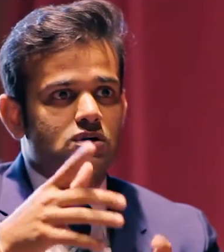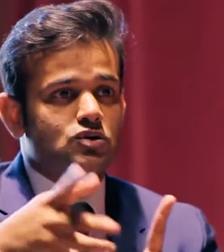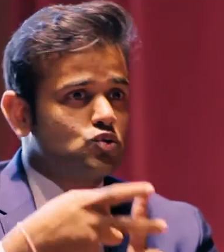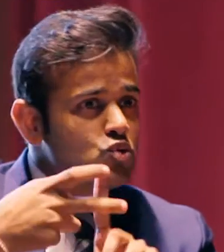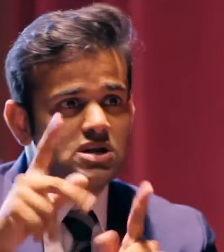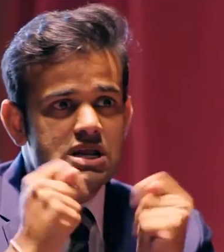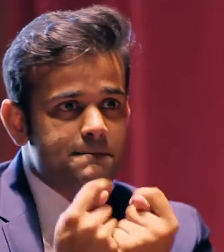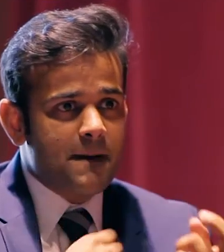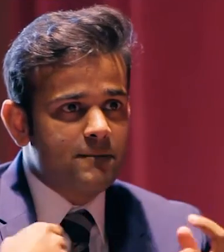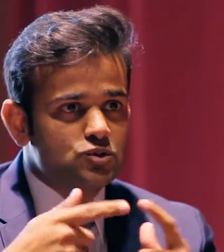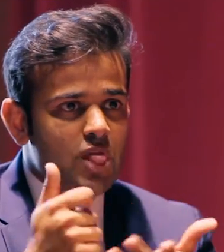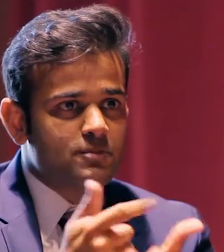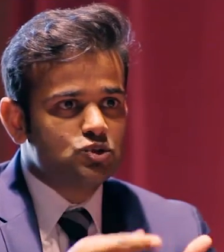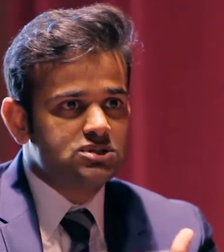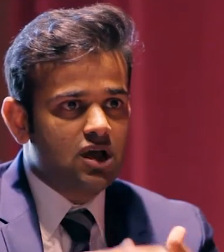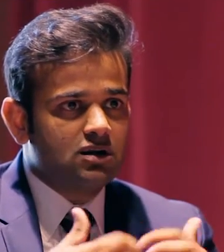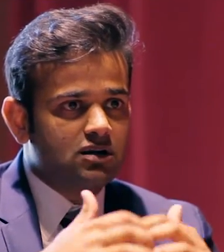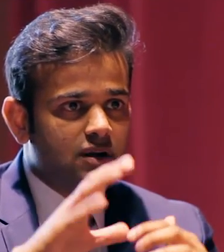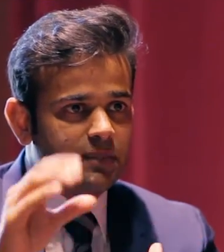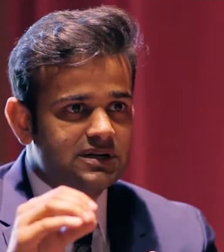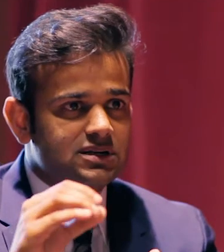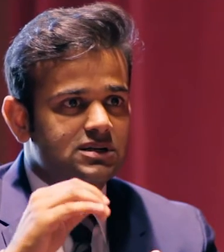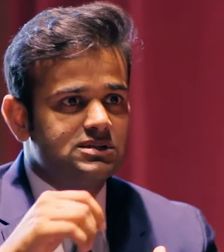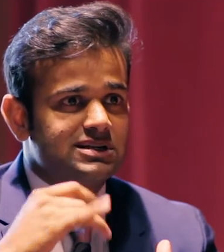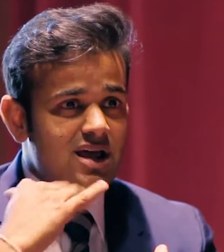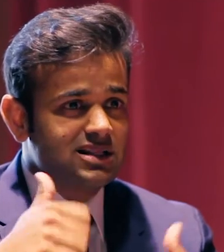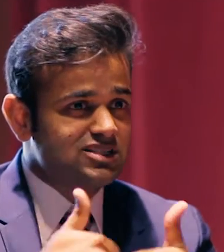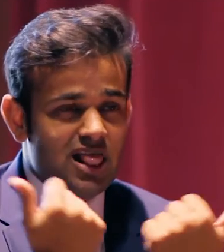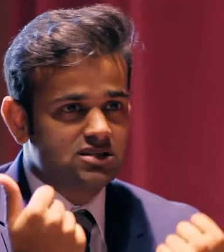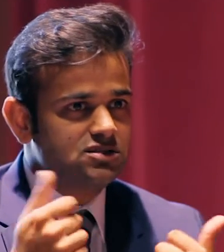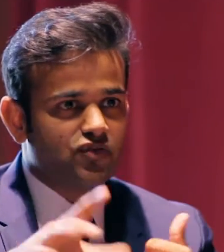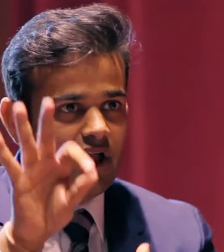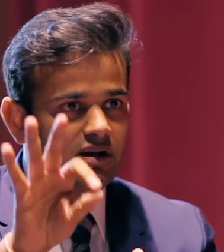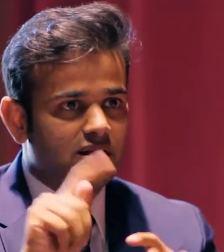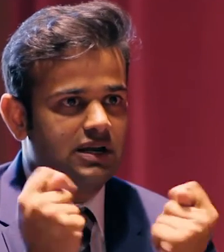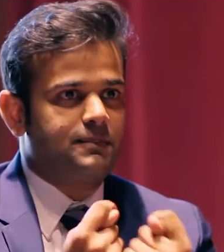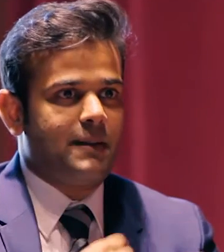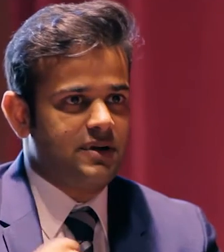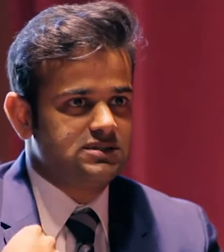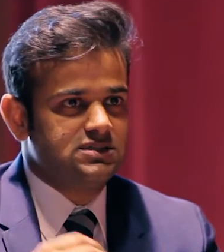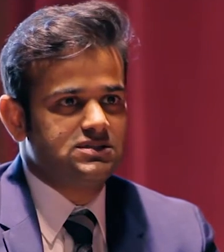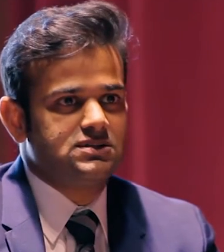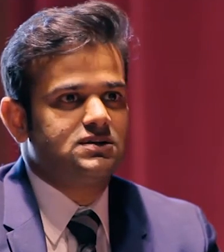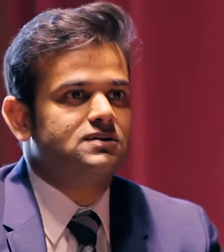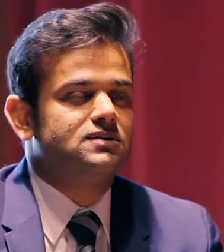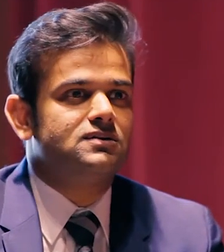That you just took a simple idea, and then, starting the business. What challenges did you have?